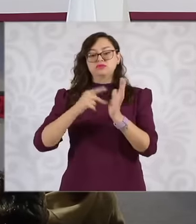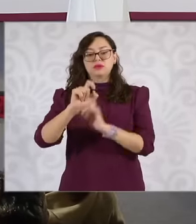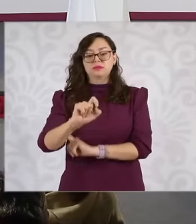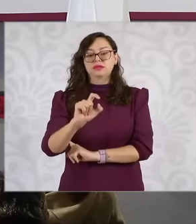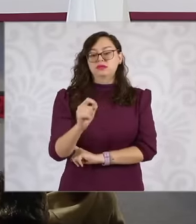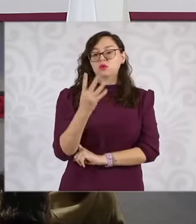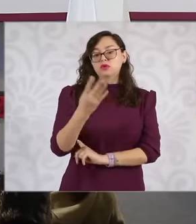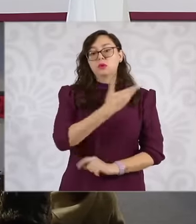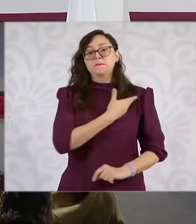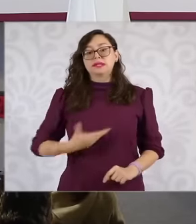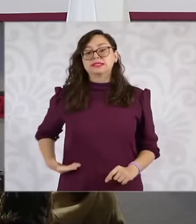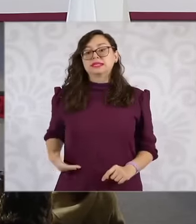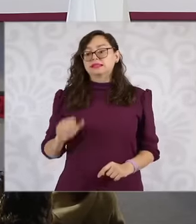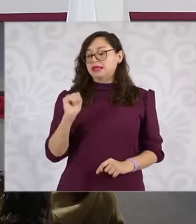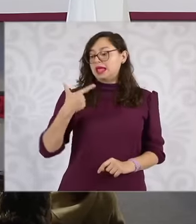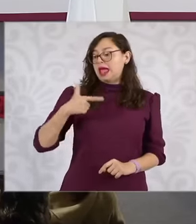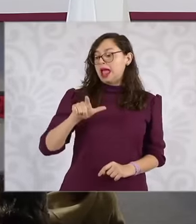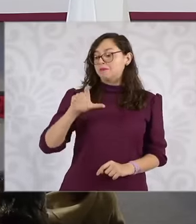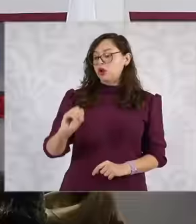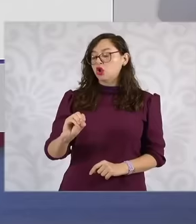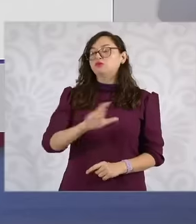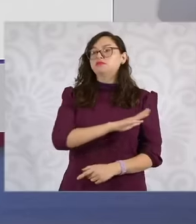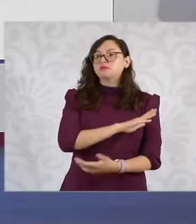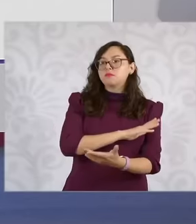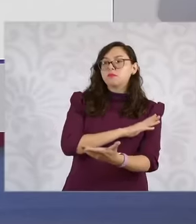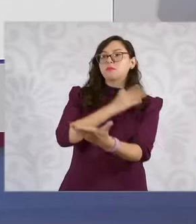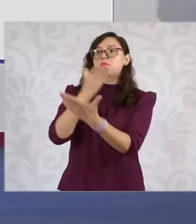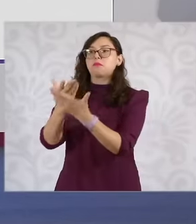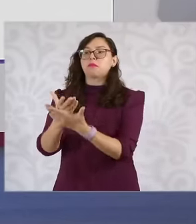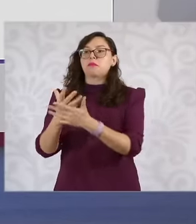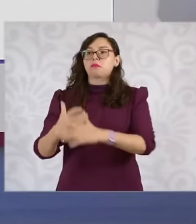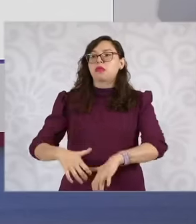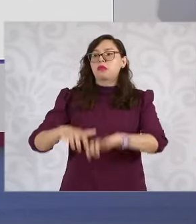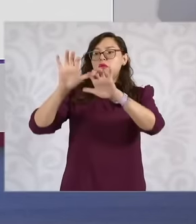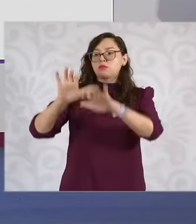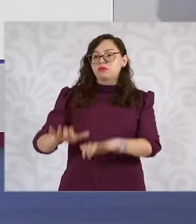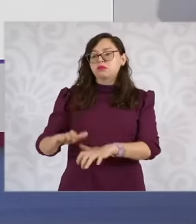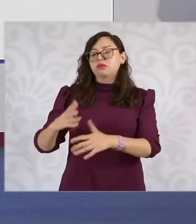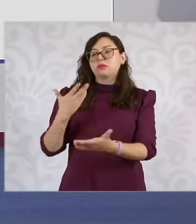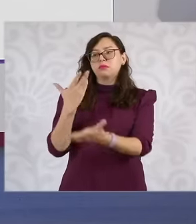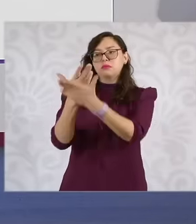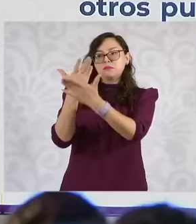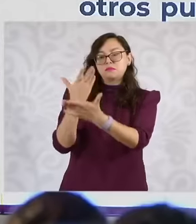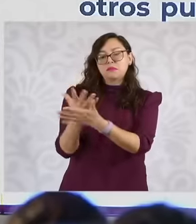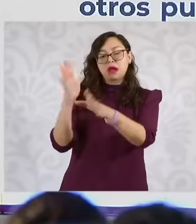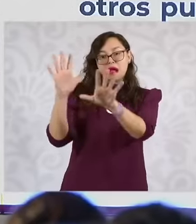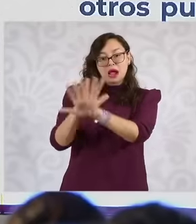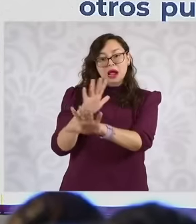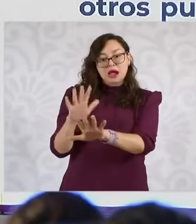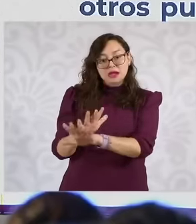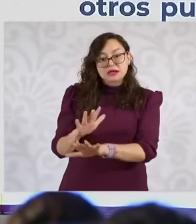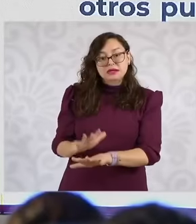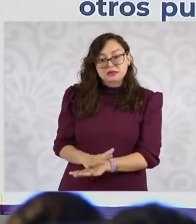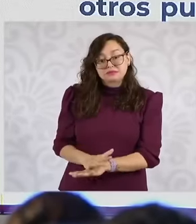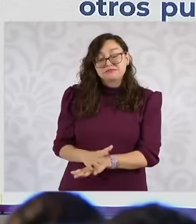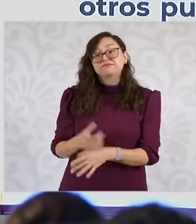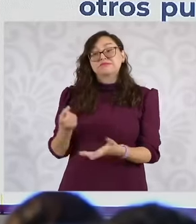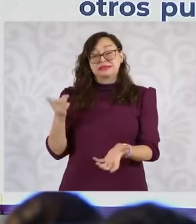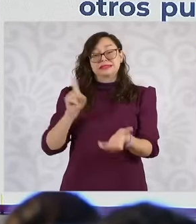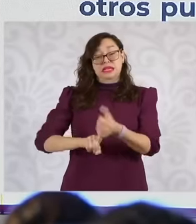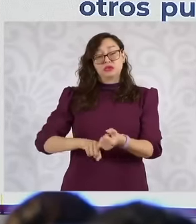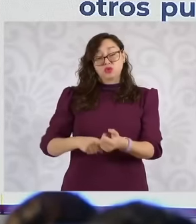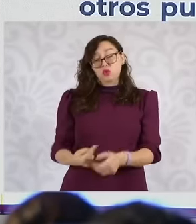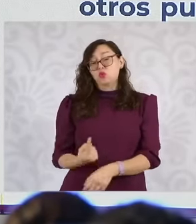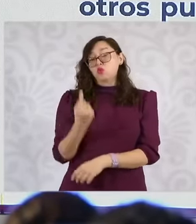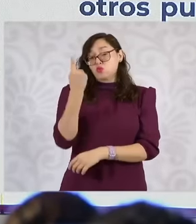18 constitutional and two legal, including the reform of the judicial branch of the federation